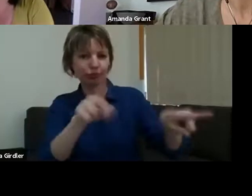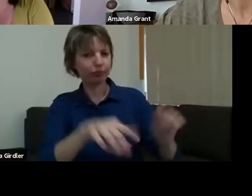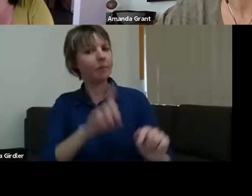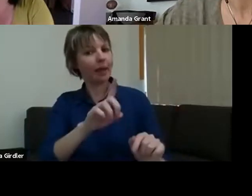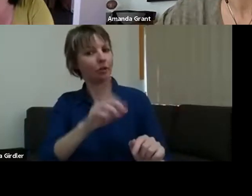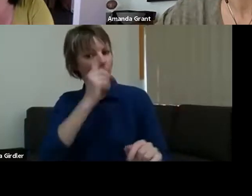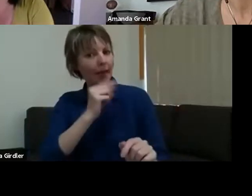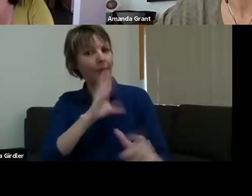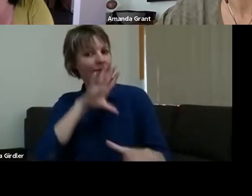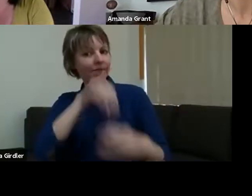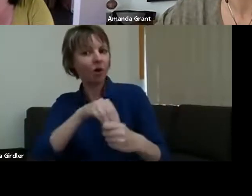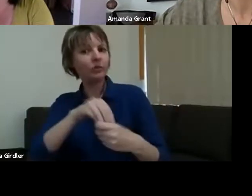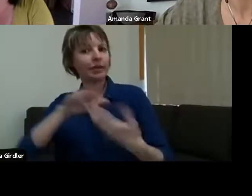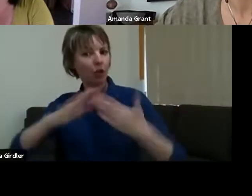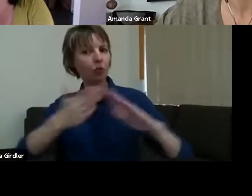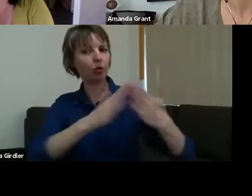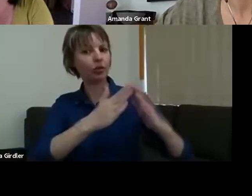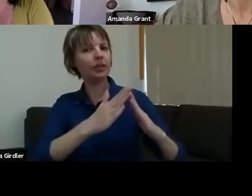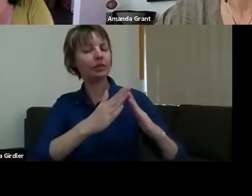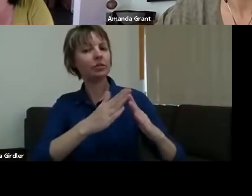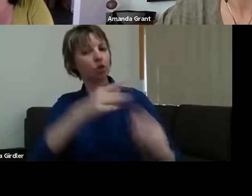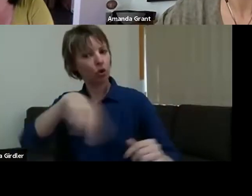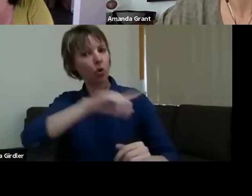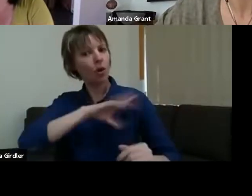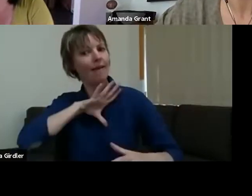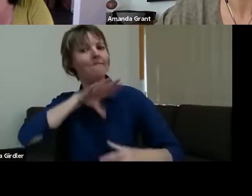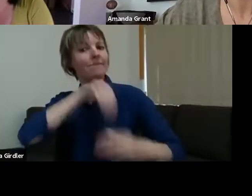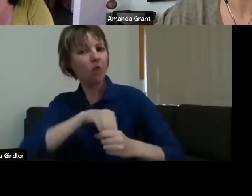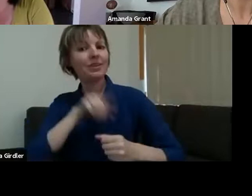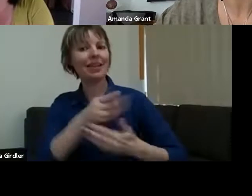that story. >> AMANDA GRANT: Yeah. I think certainly in my experience and